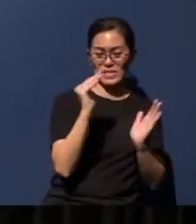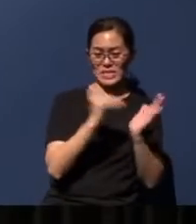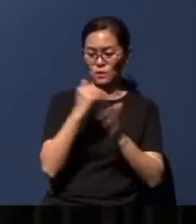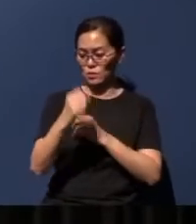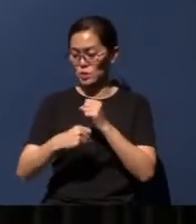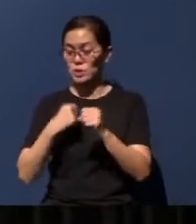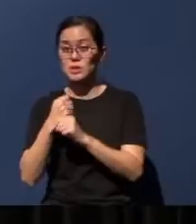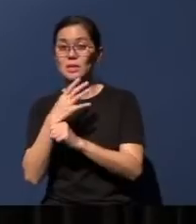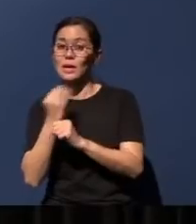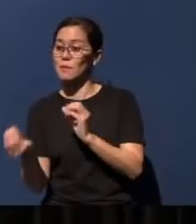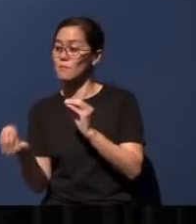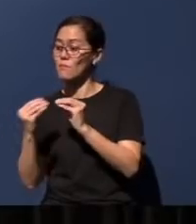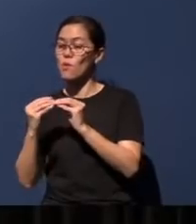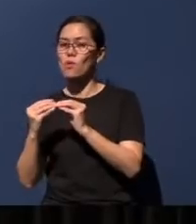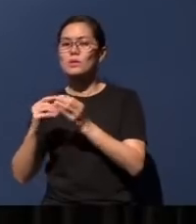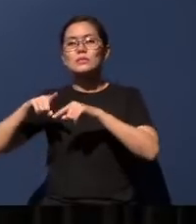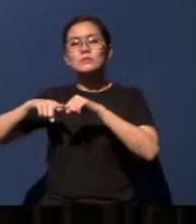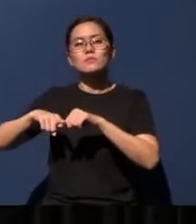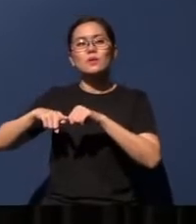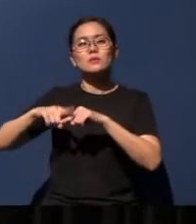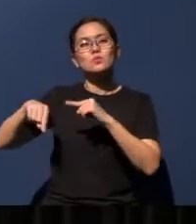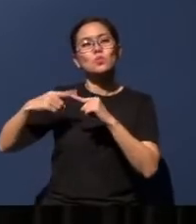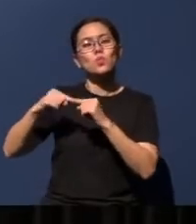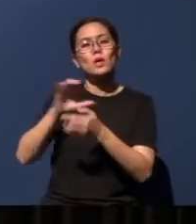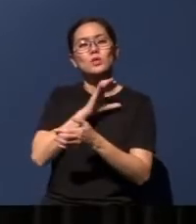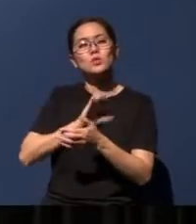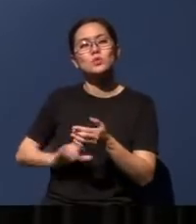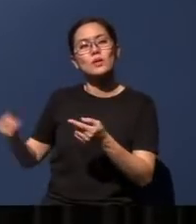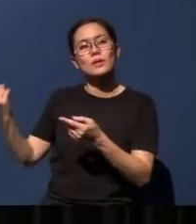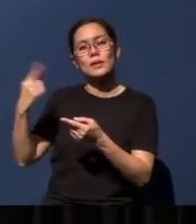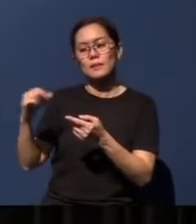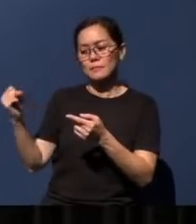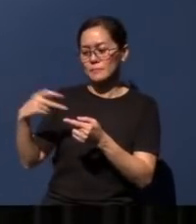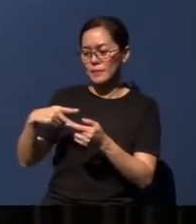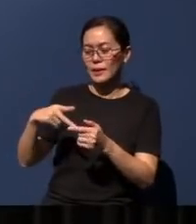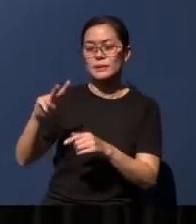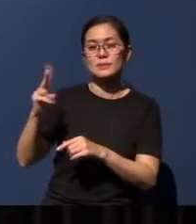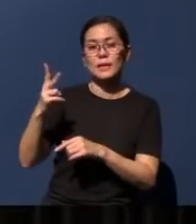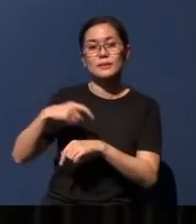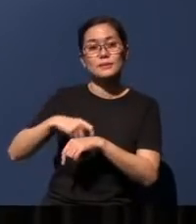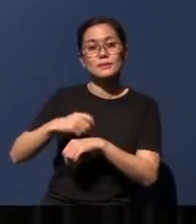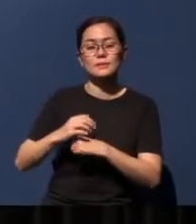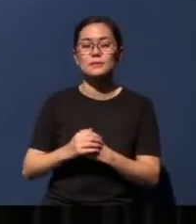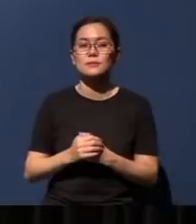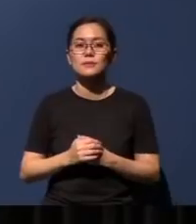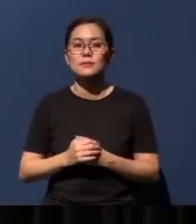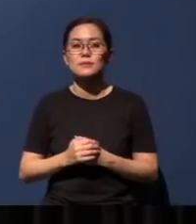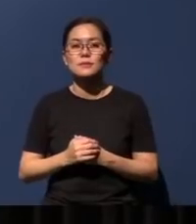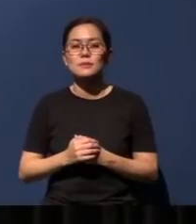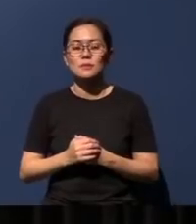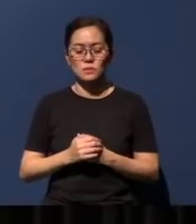on when Christ is coming back, in His second coming. So as we go through chapter four today,